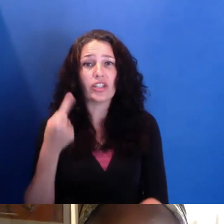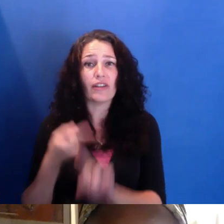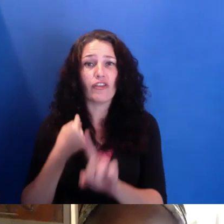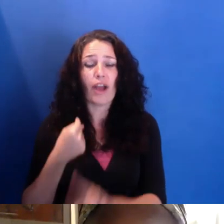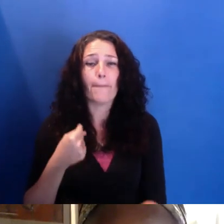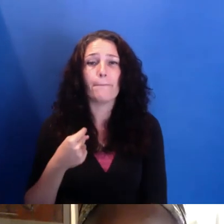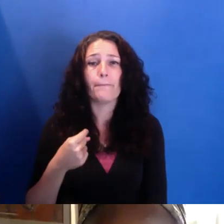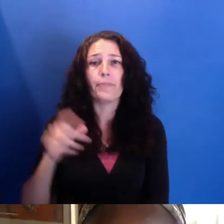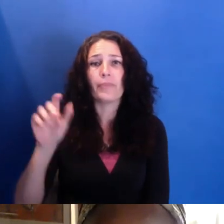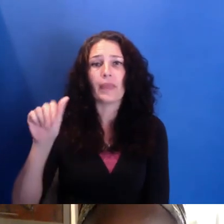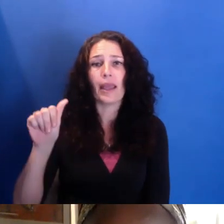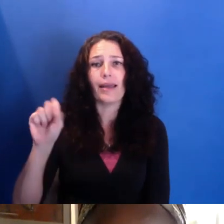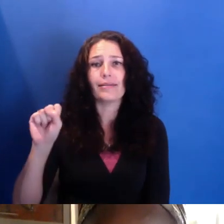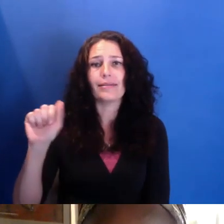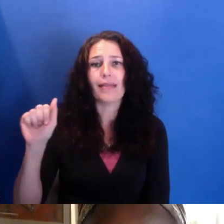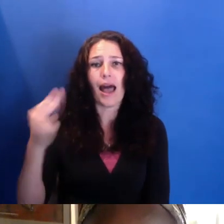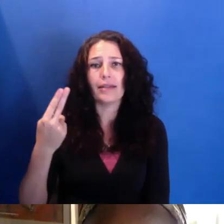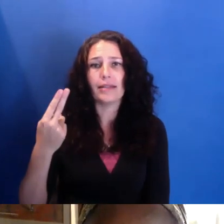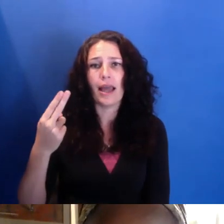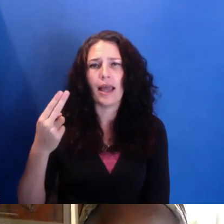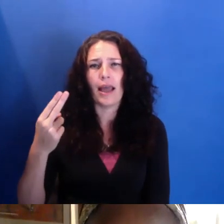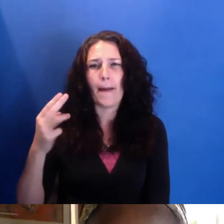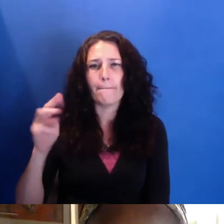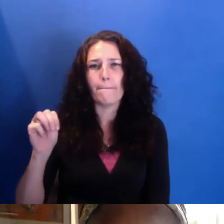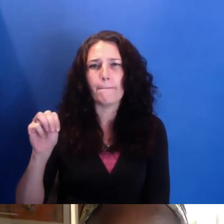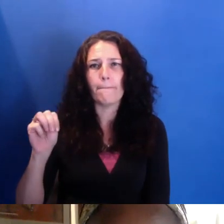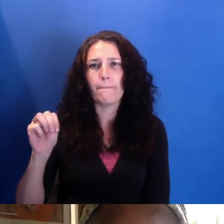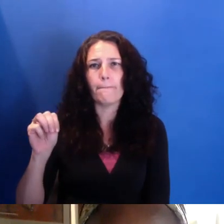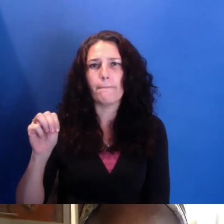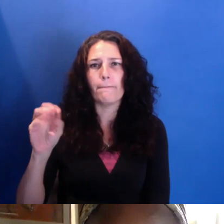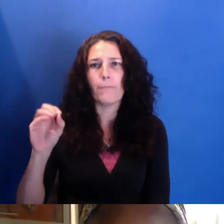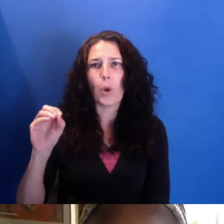Assad, can you-- can you raise your hand to--